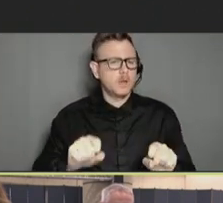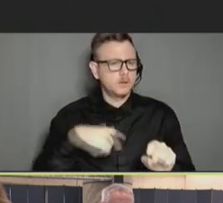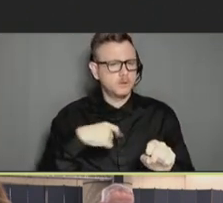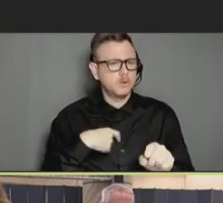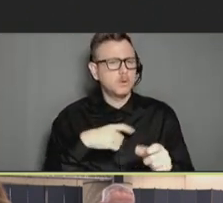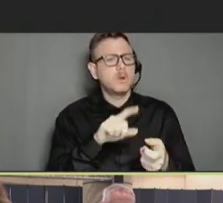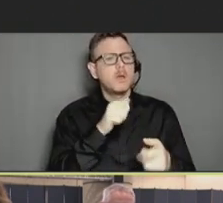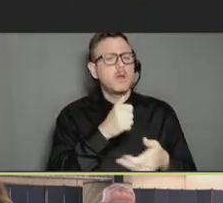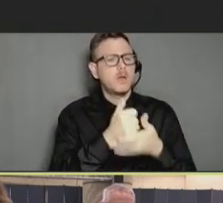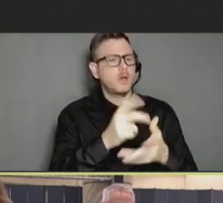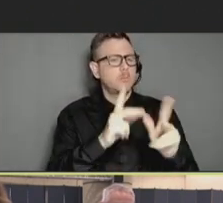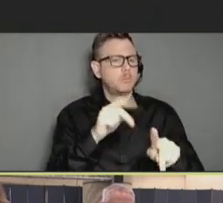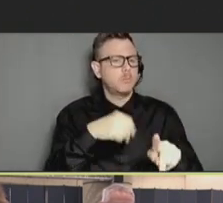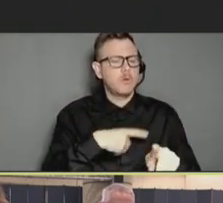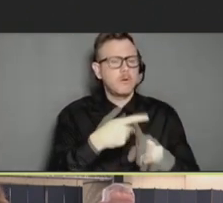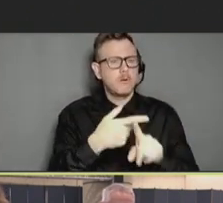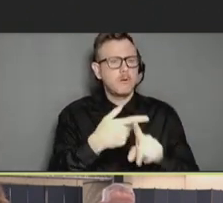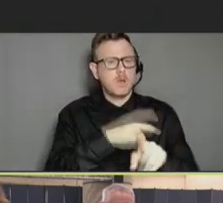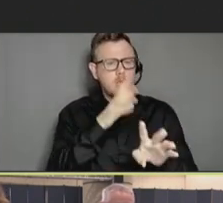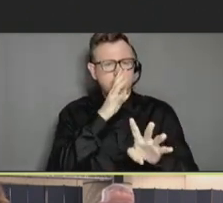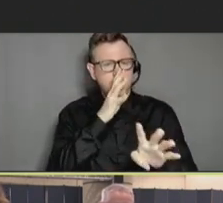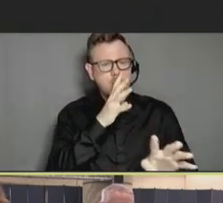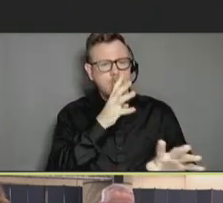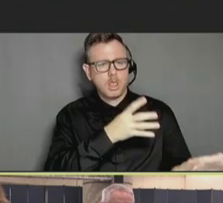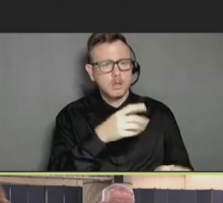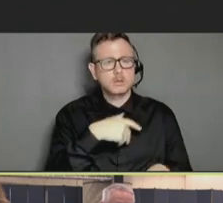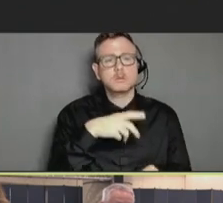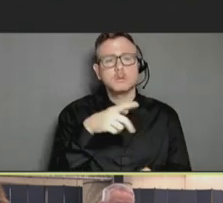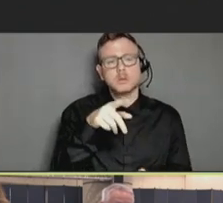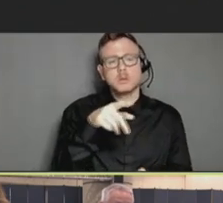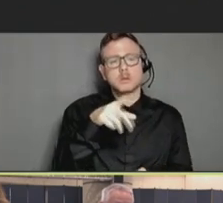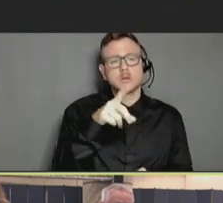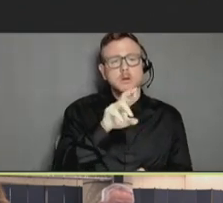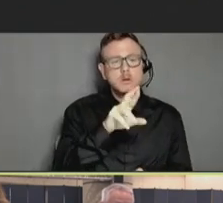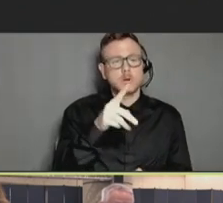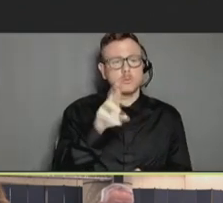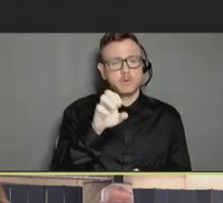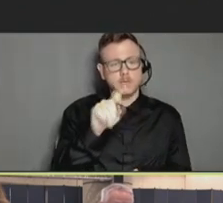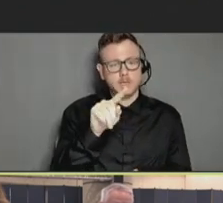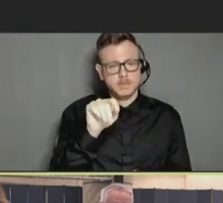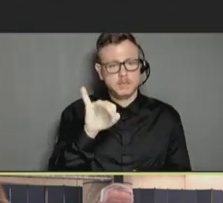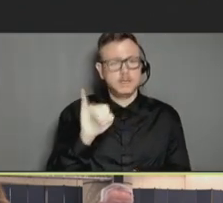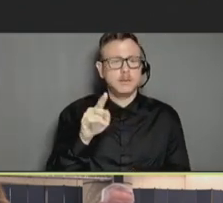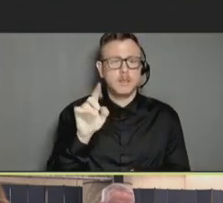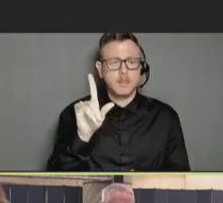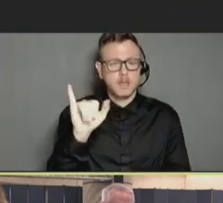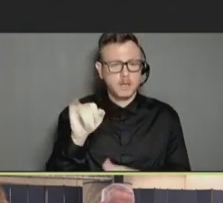Malani from the University of Michigan, Dr. James Lewis from Oregon Health and Sciences